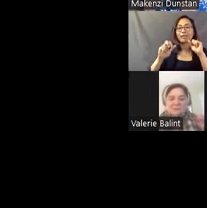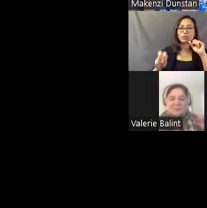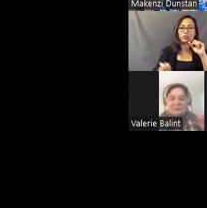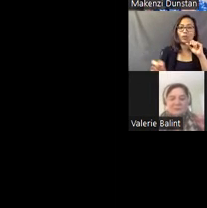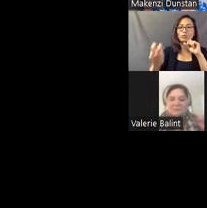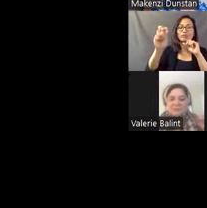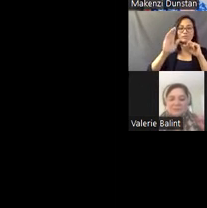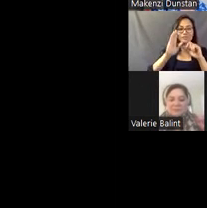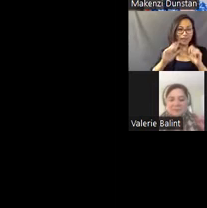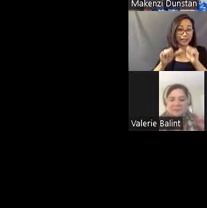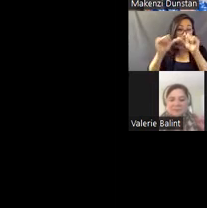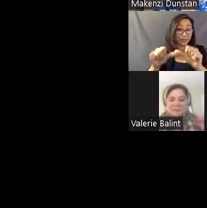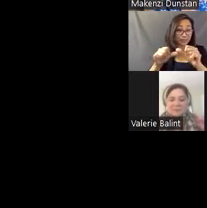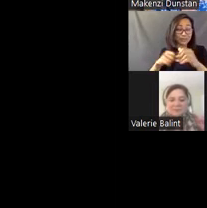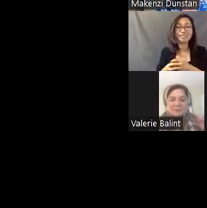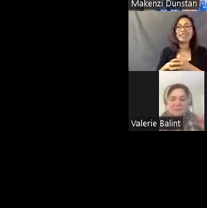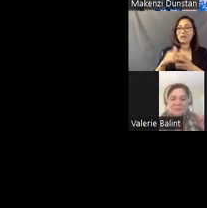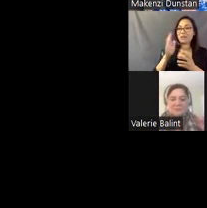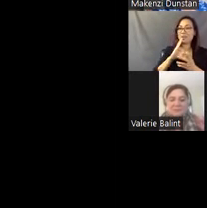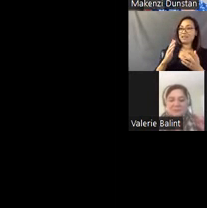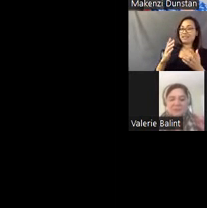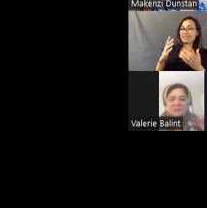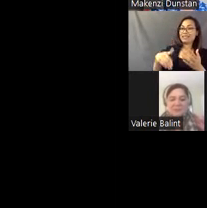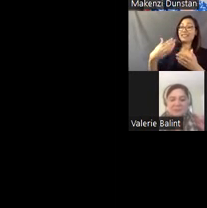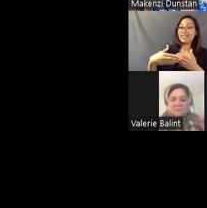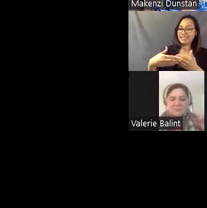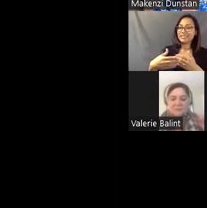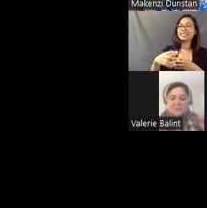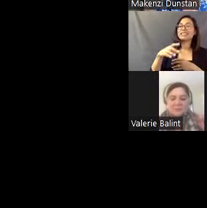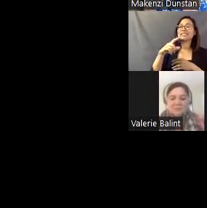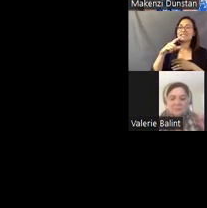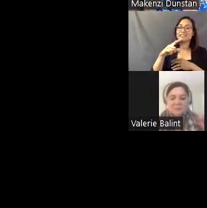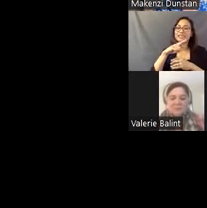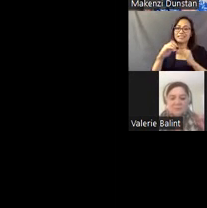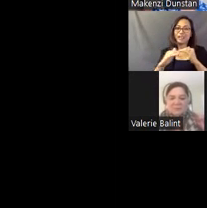We're actually going to be venturing into the desert home of Georgia O'Keeffe, located